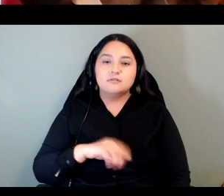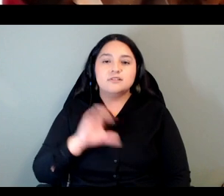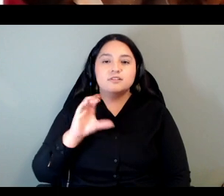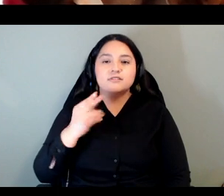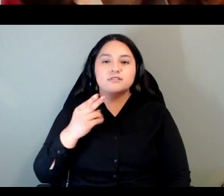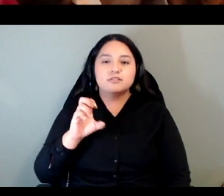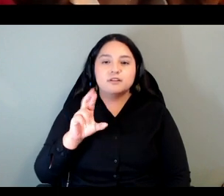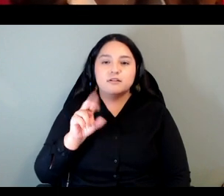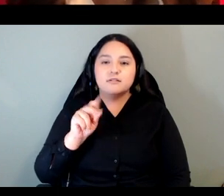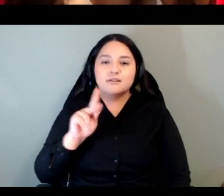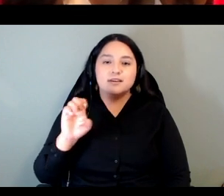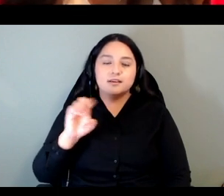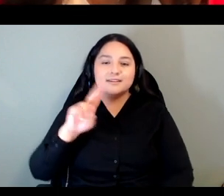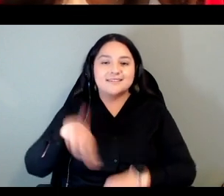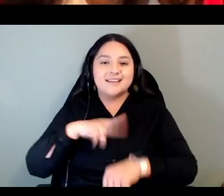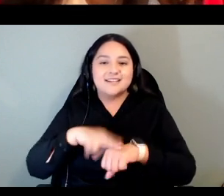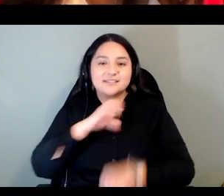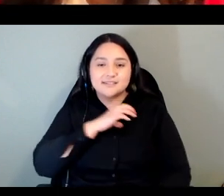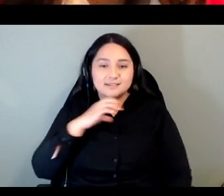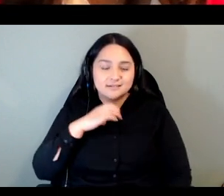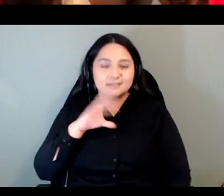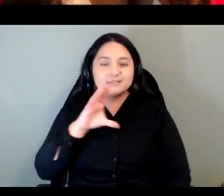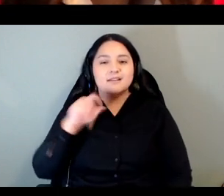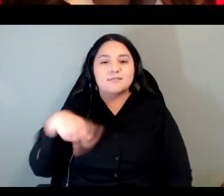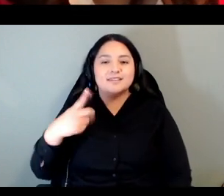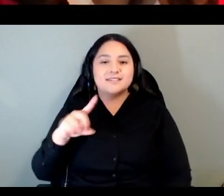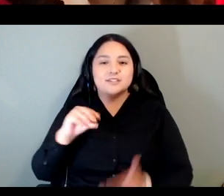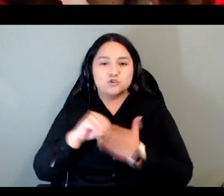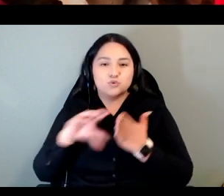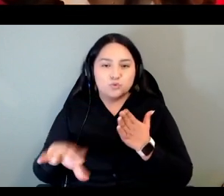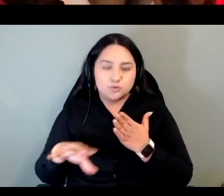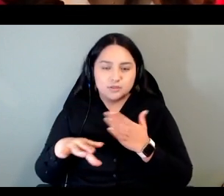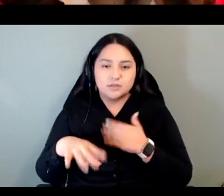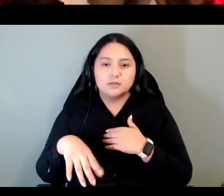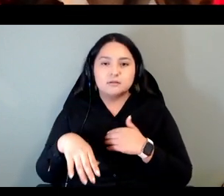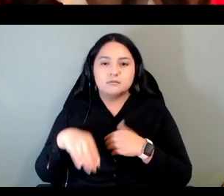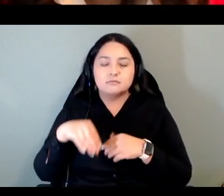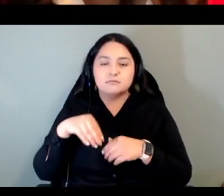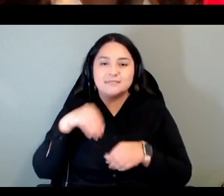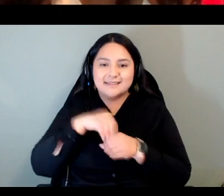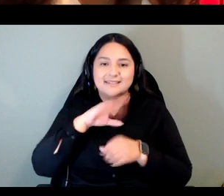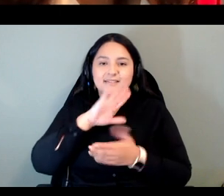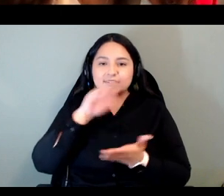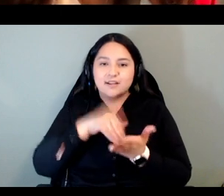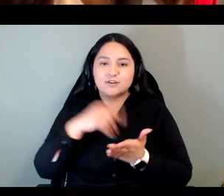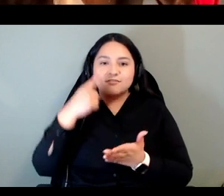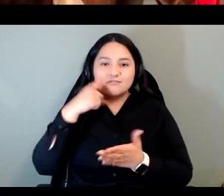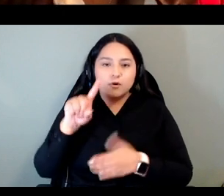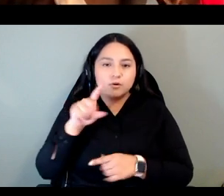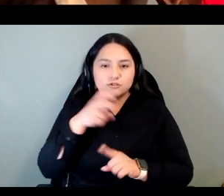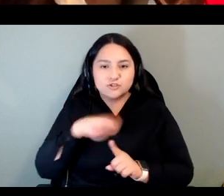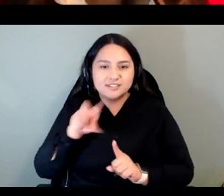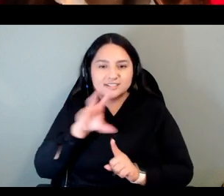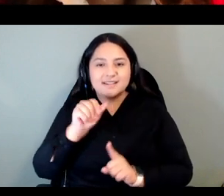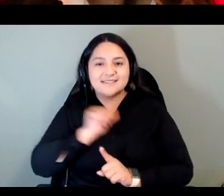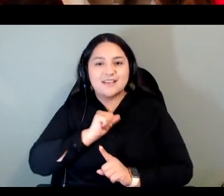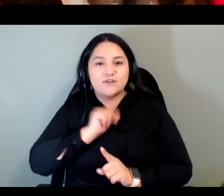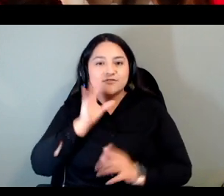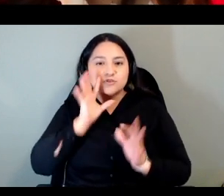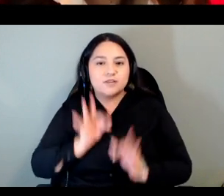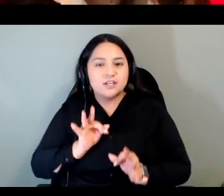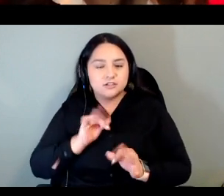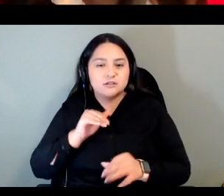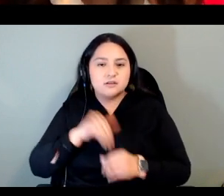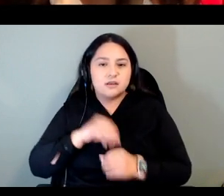student here in the Zarrow Center on Transition and Self-Determination at OU. This webinar